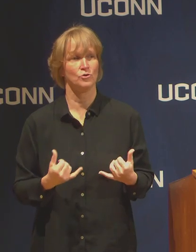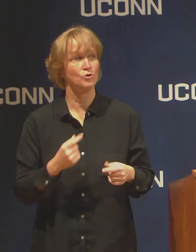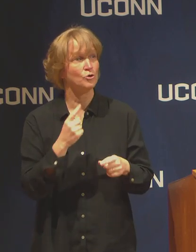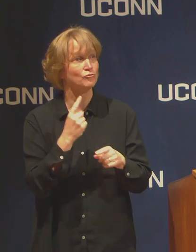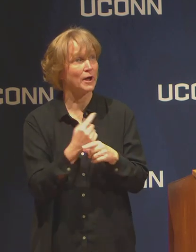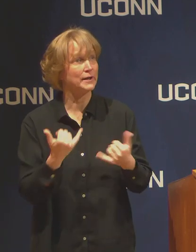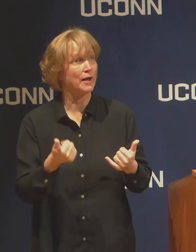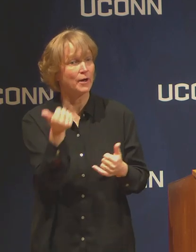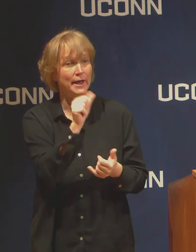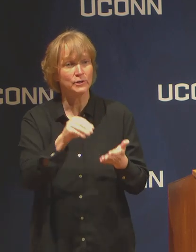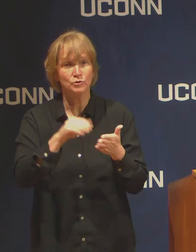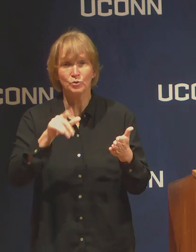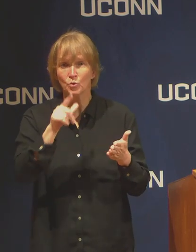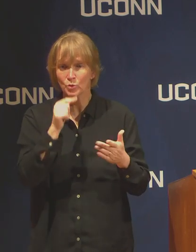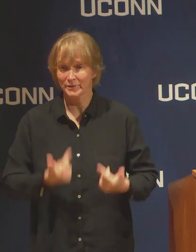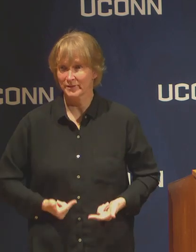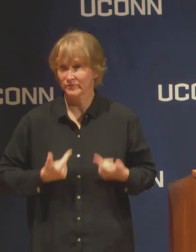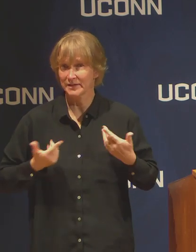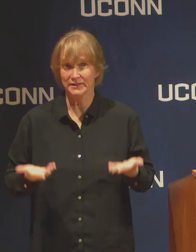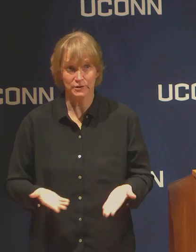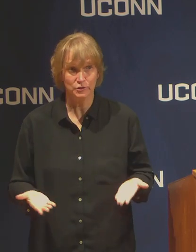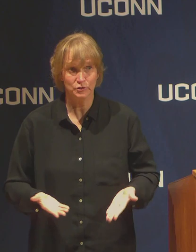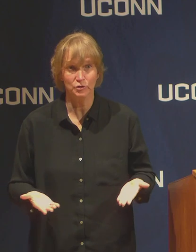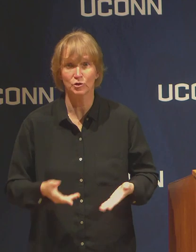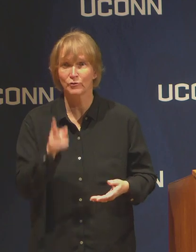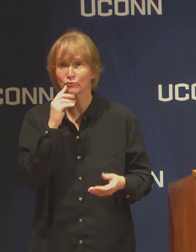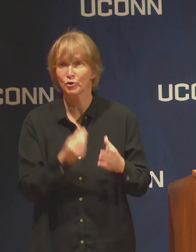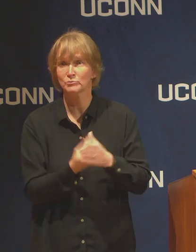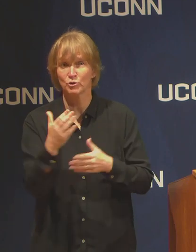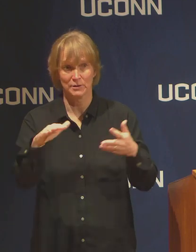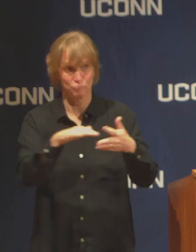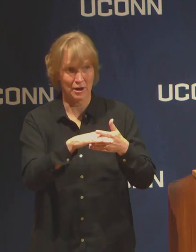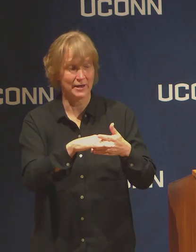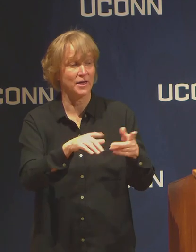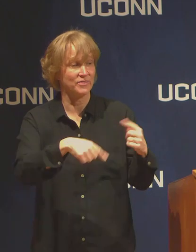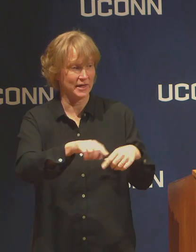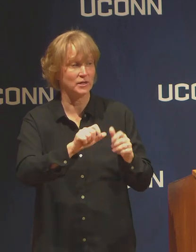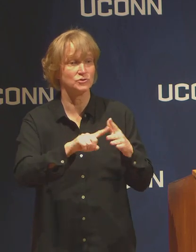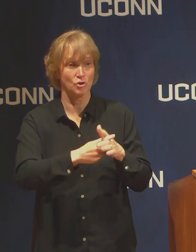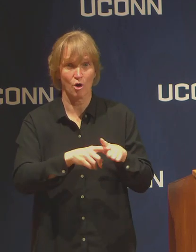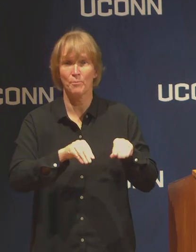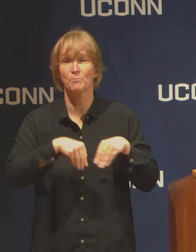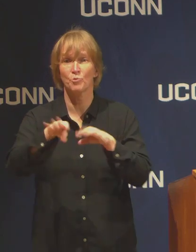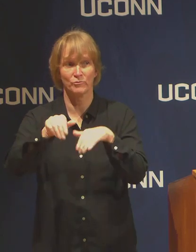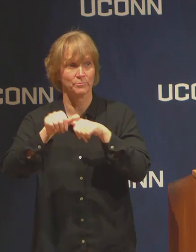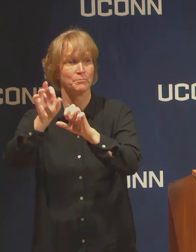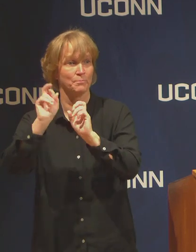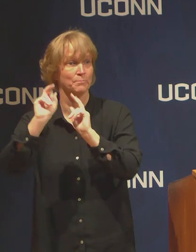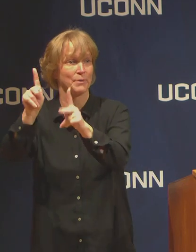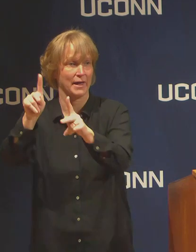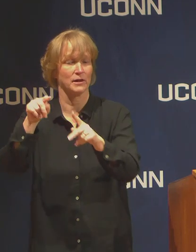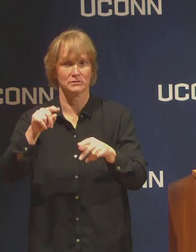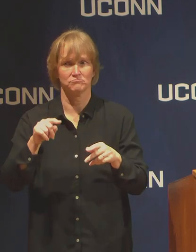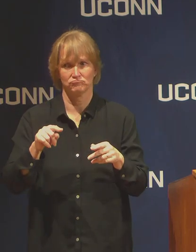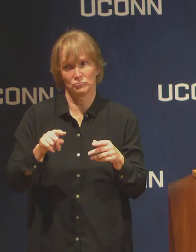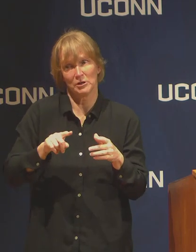on campus for spring break are able to move out as soon as tomorrow and there will be messaging from Residential Life on